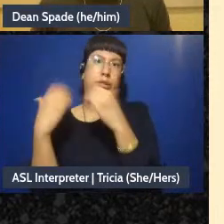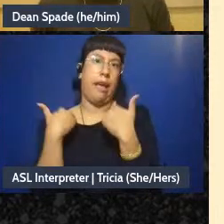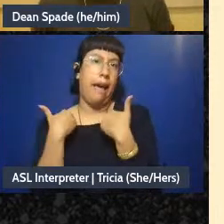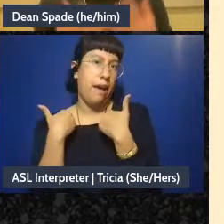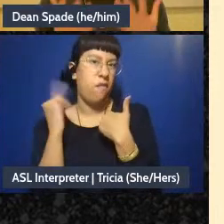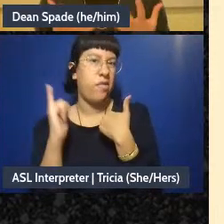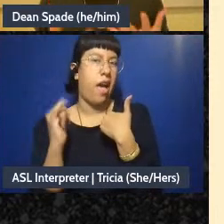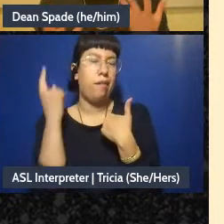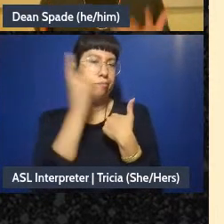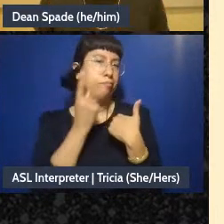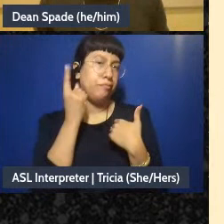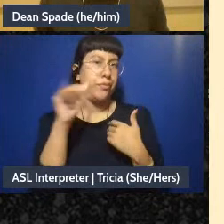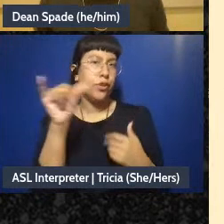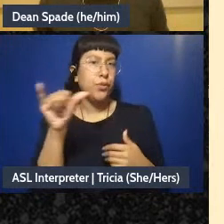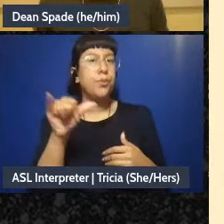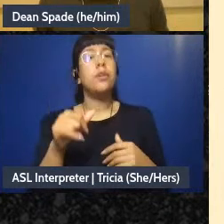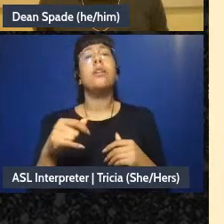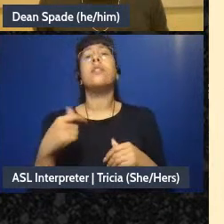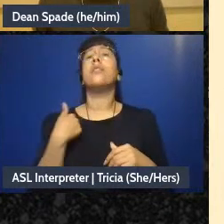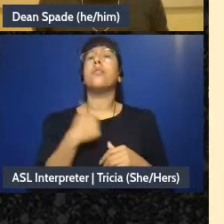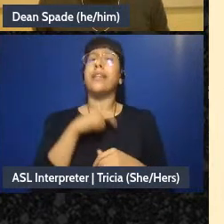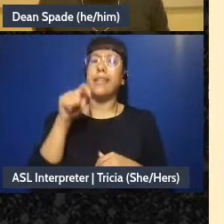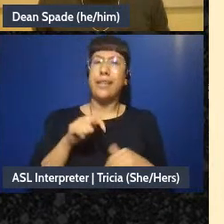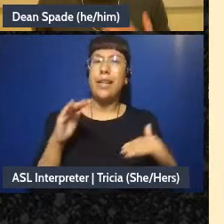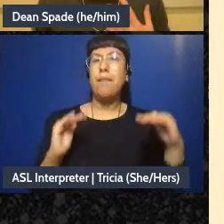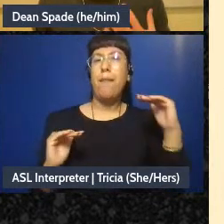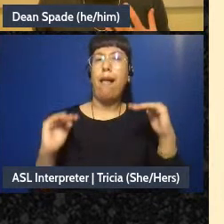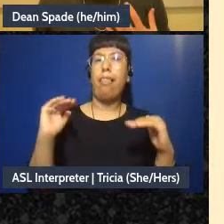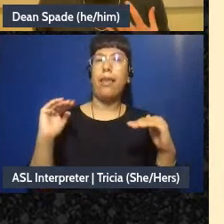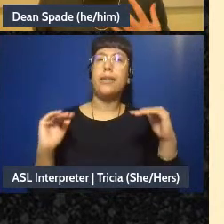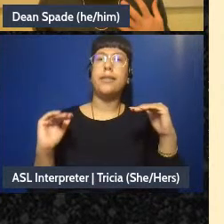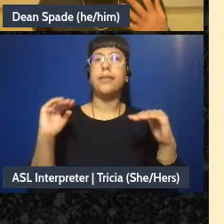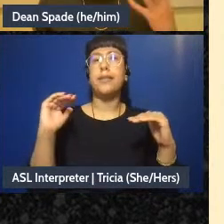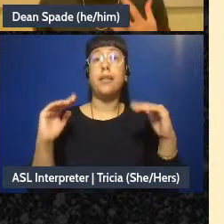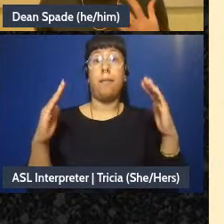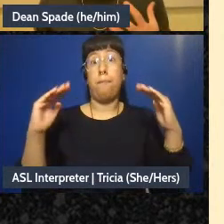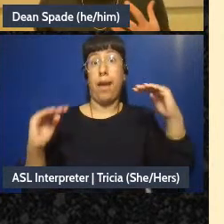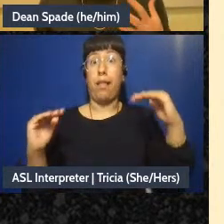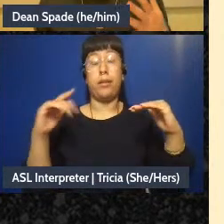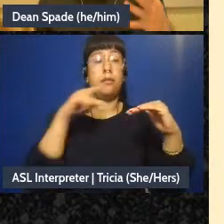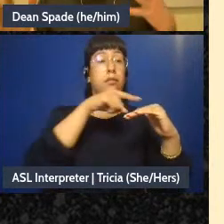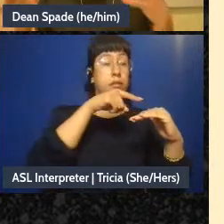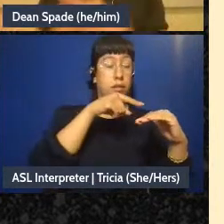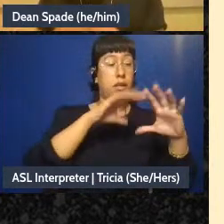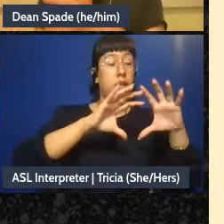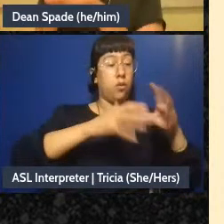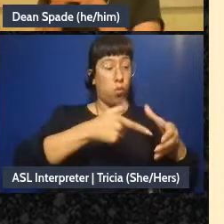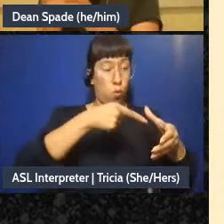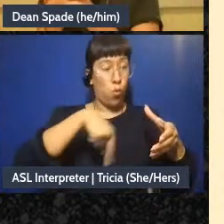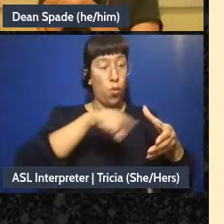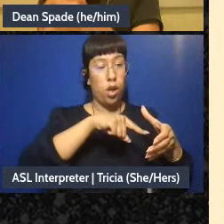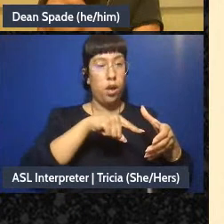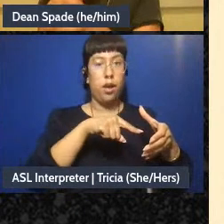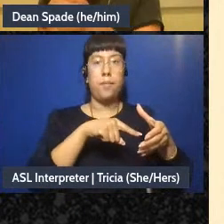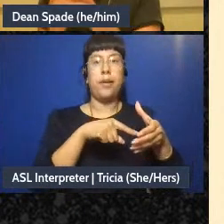We're trying to find that balance all the time between making a group too tight and secure so